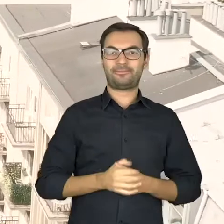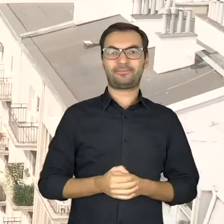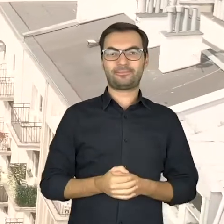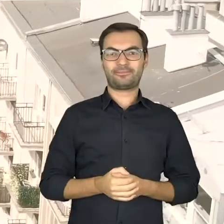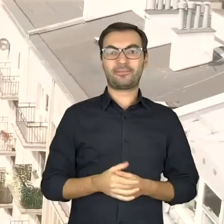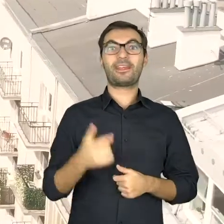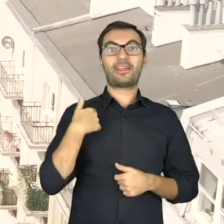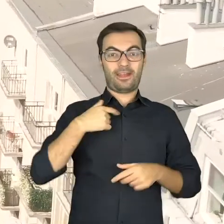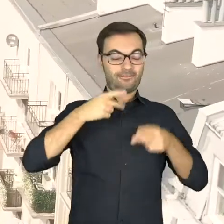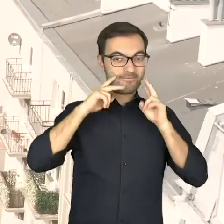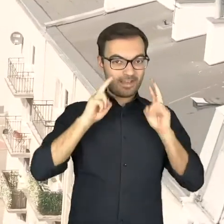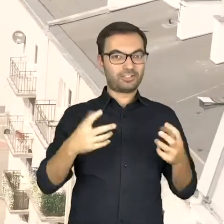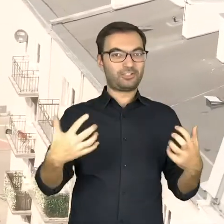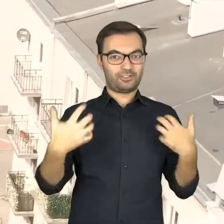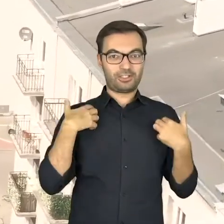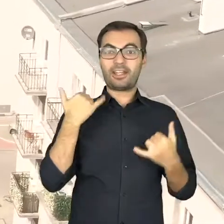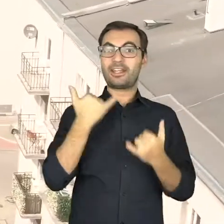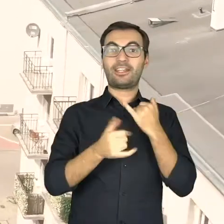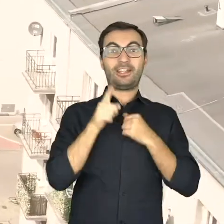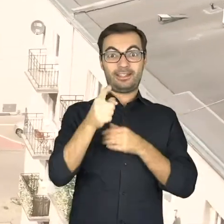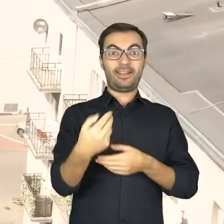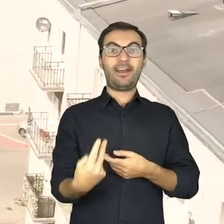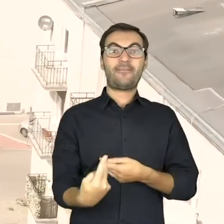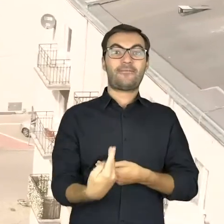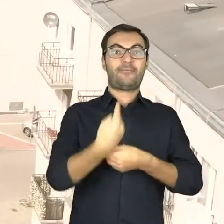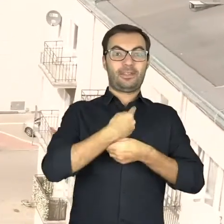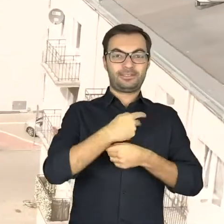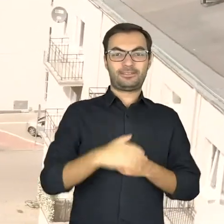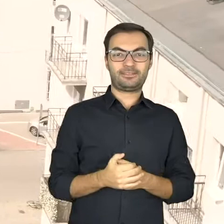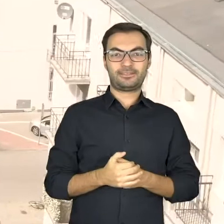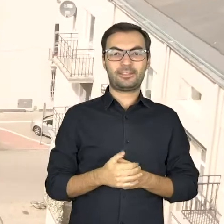Well, I come to life when you come inside.